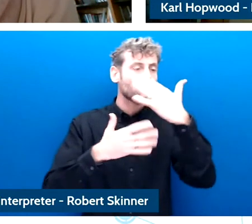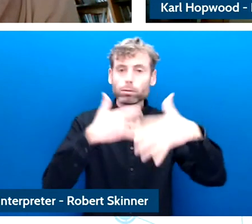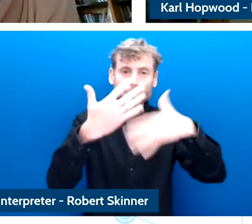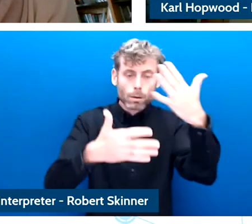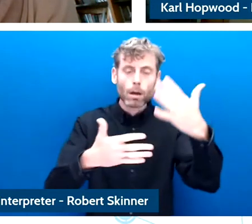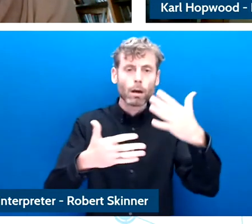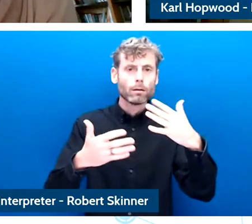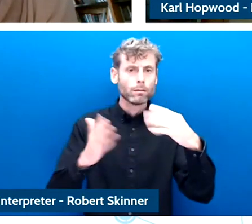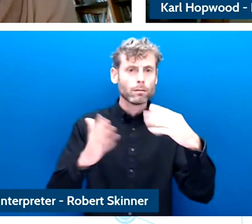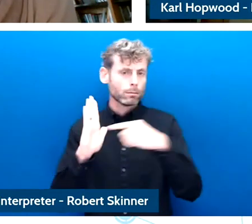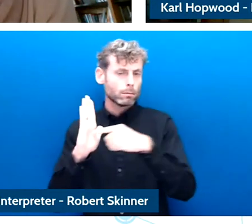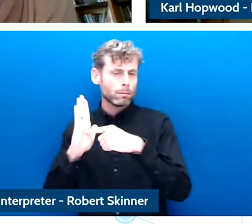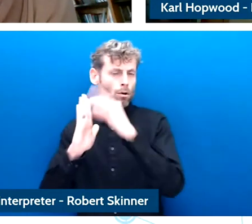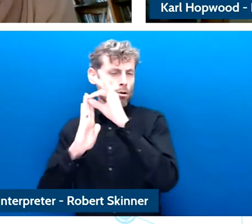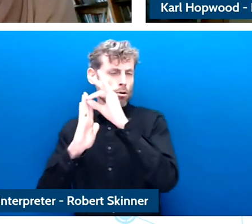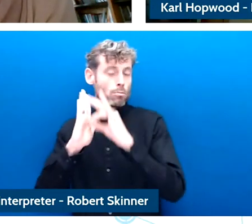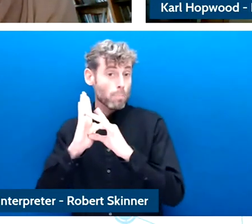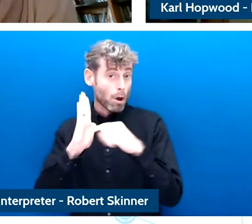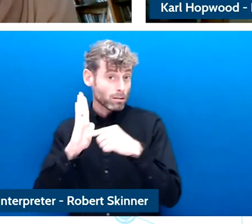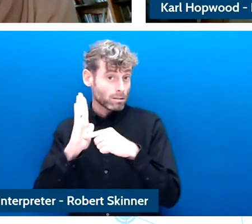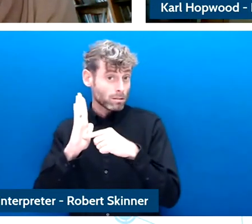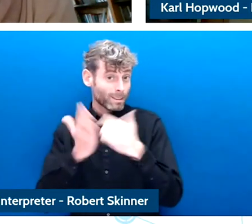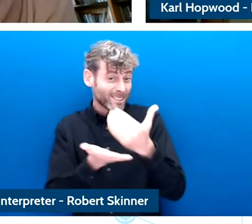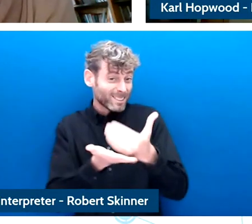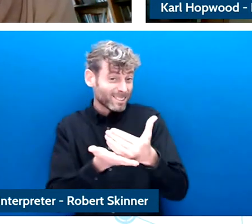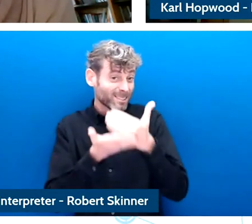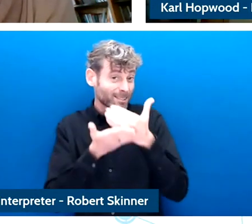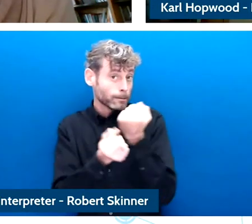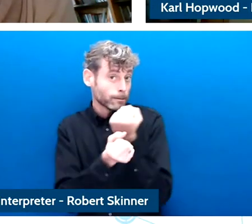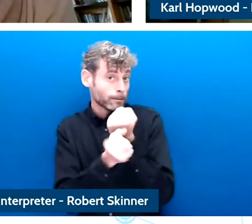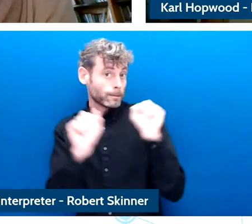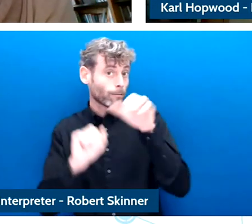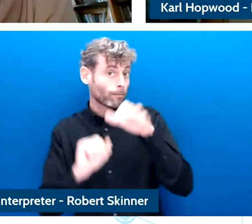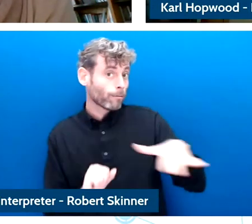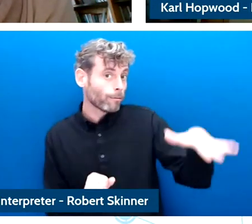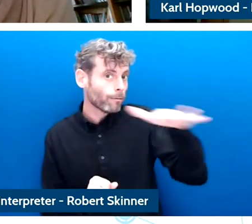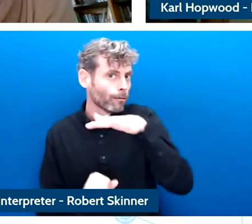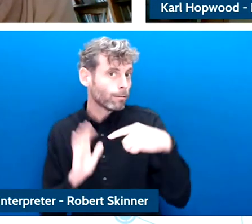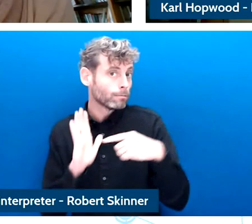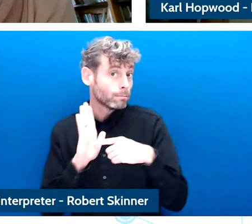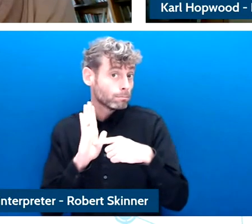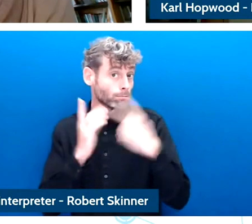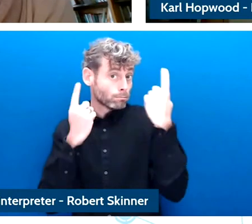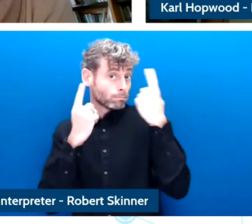to understand the impact that the digital environment is having on the